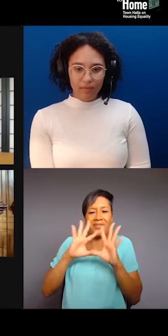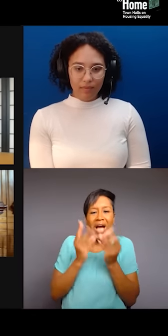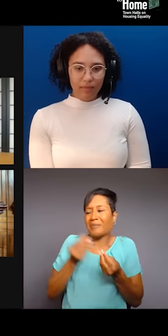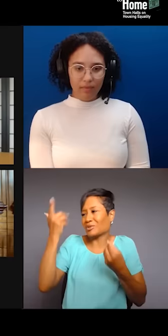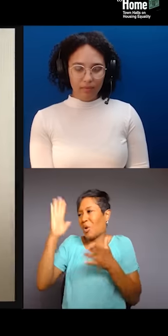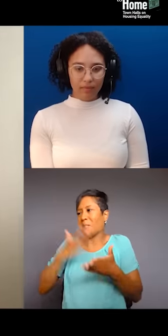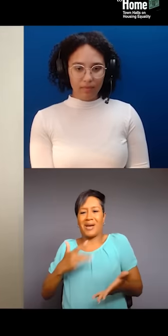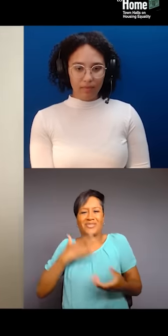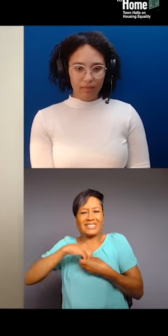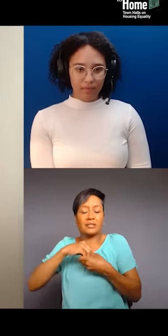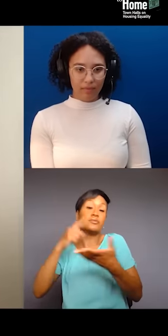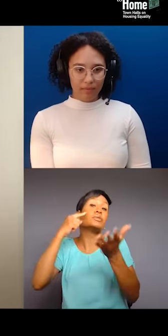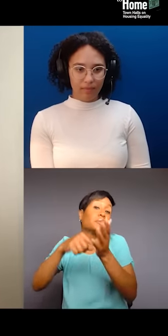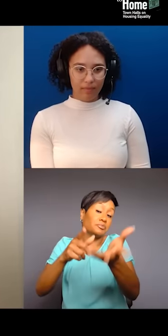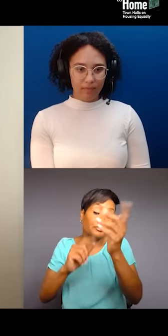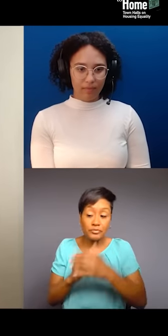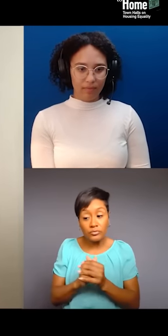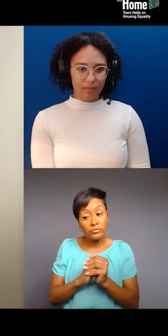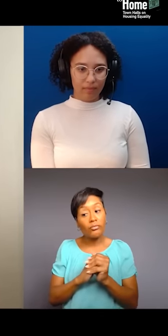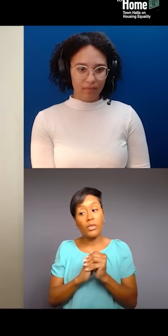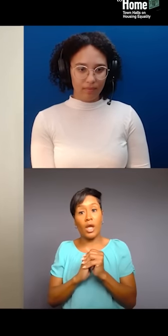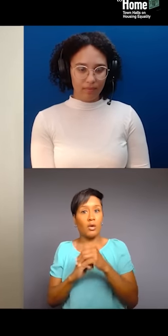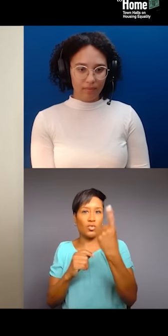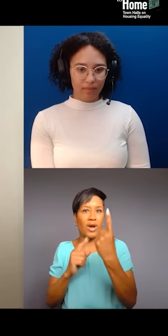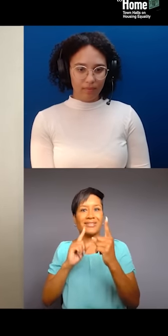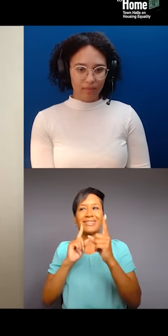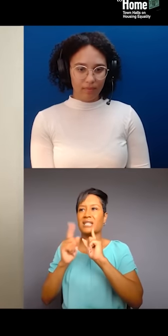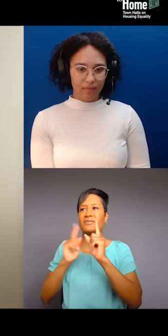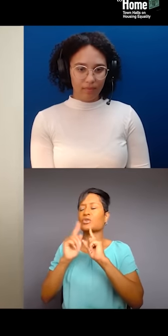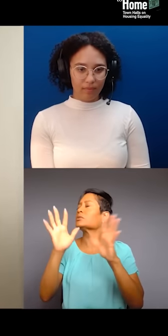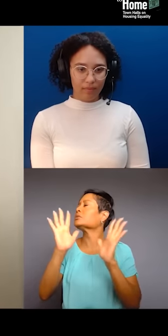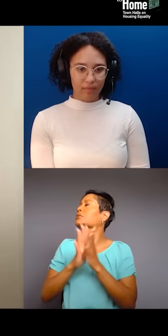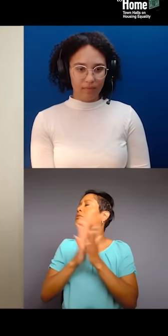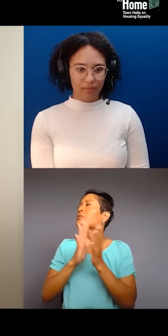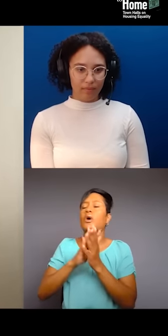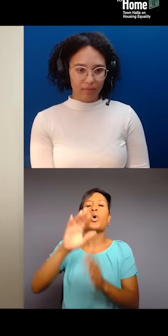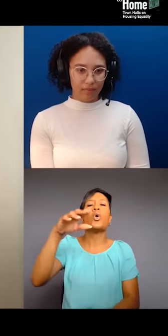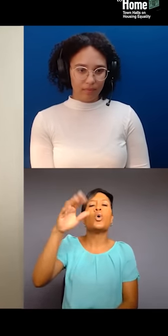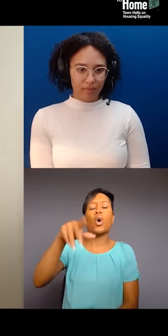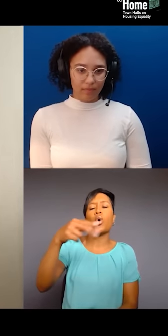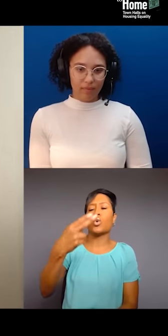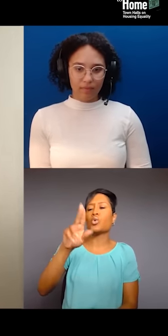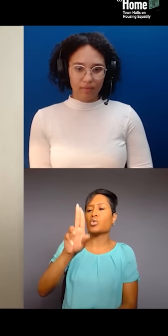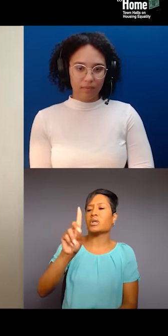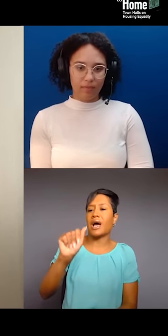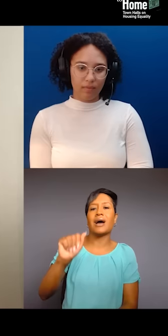So, for example, there was an interview with, who is it? Hoda Katabi. She did an interview, and they were talking to her about her book.